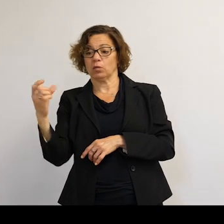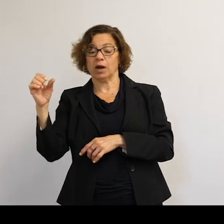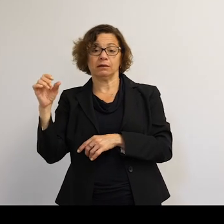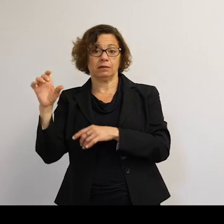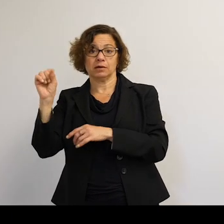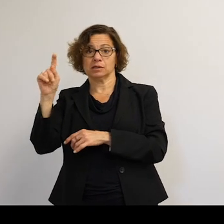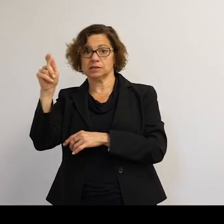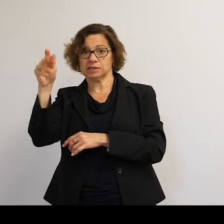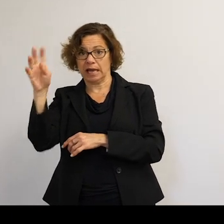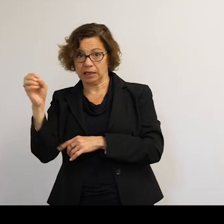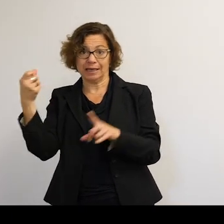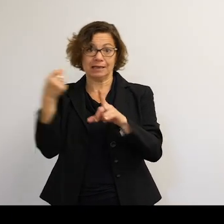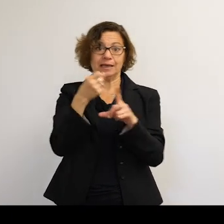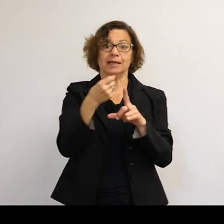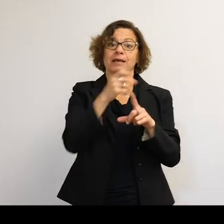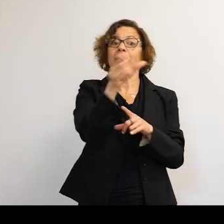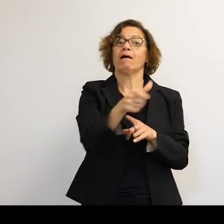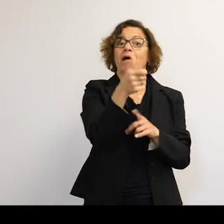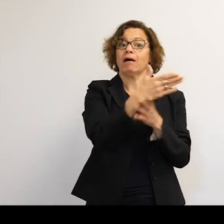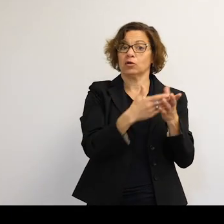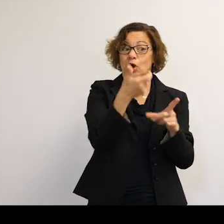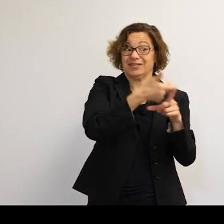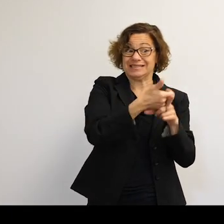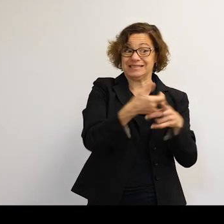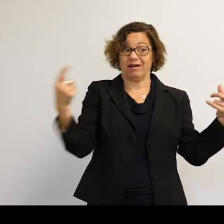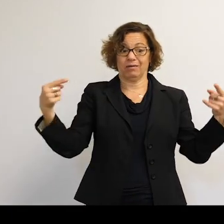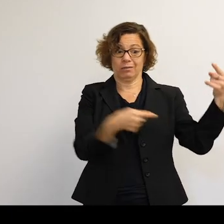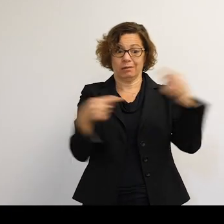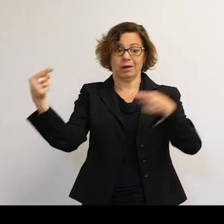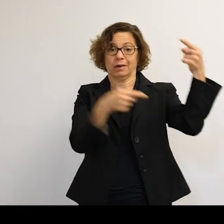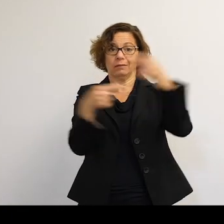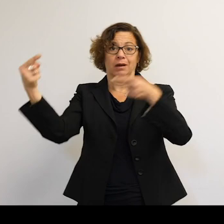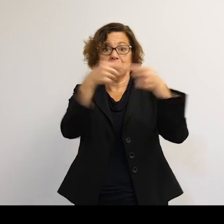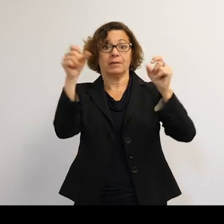because of the way they change over time. So this is an absolute mess, OK?